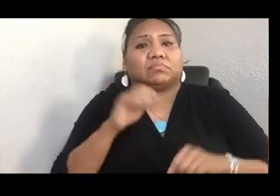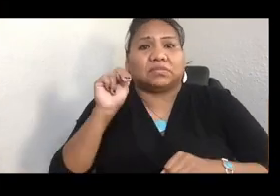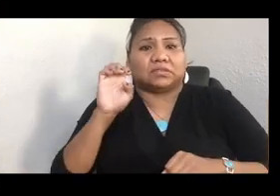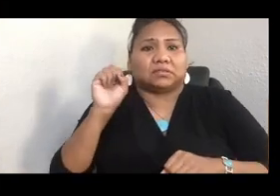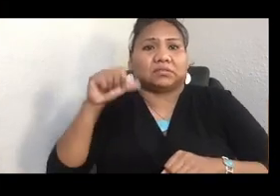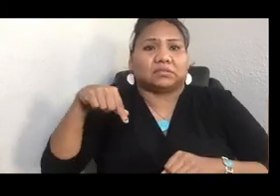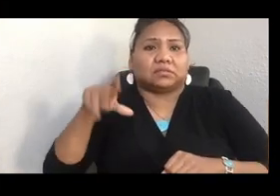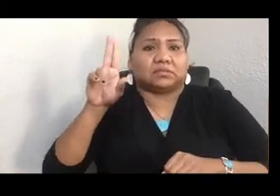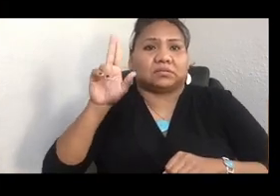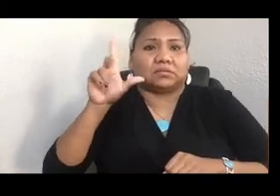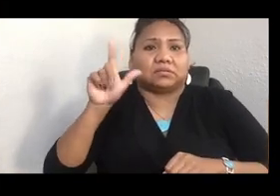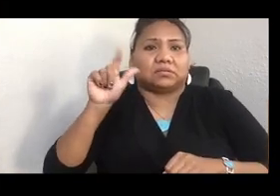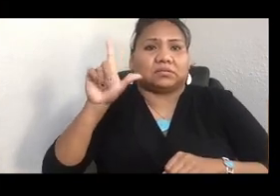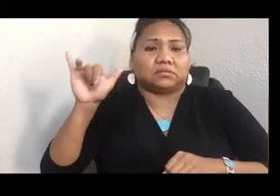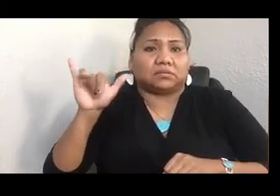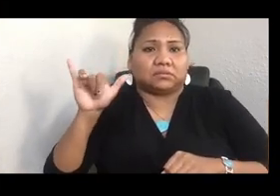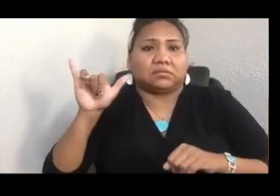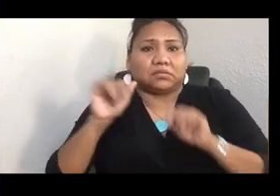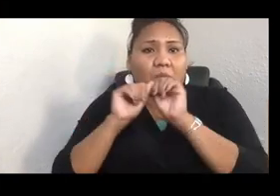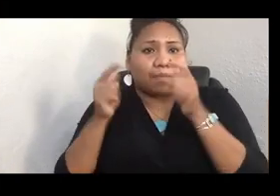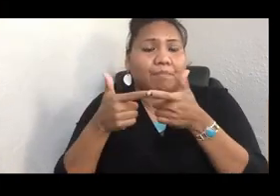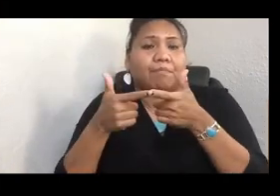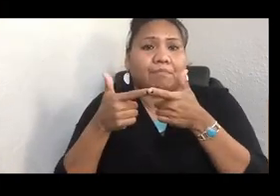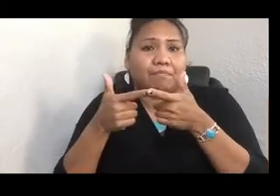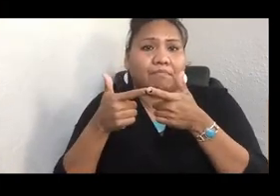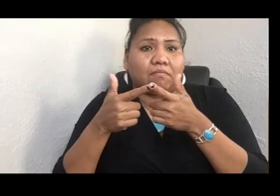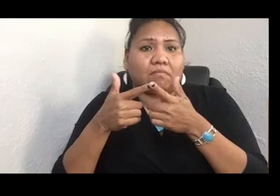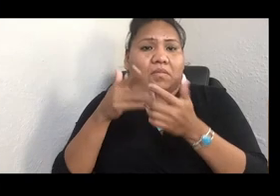And we would stop at all of the places along the way